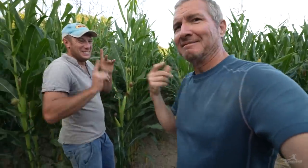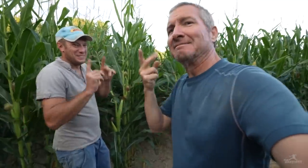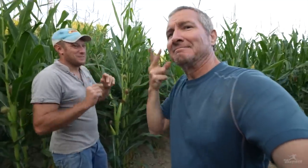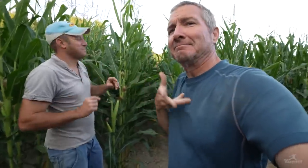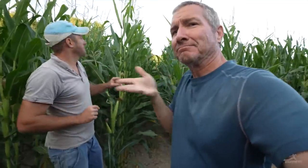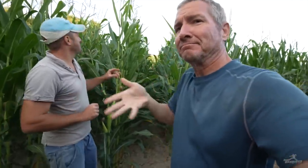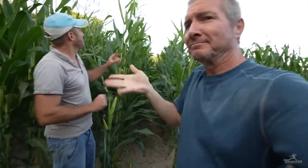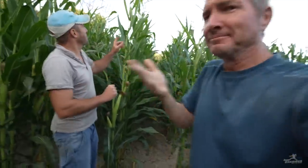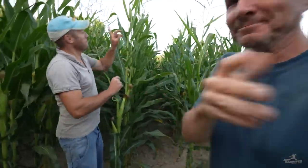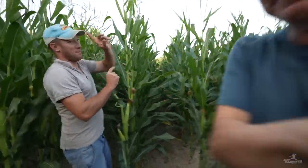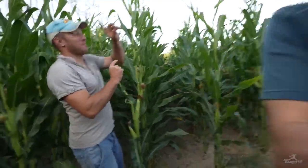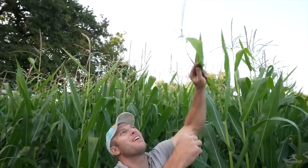Tell me about it.